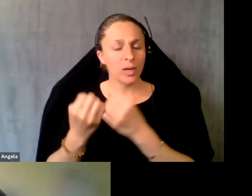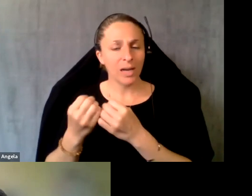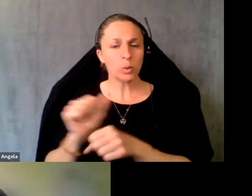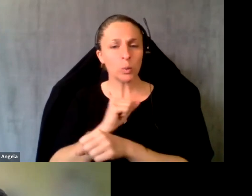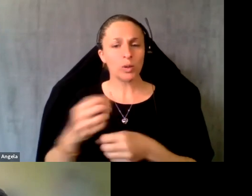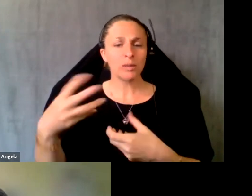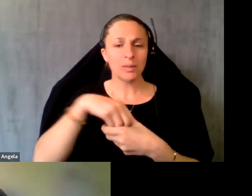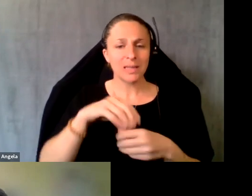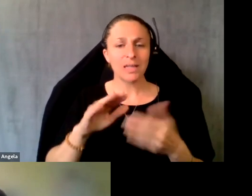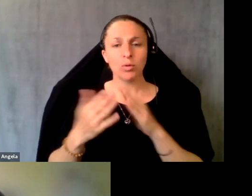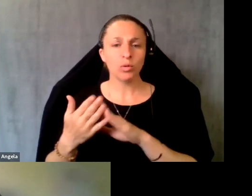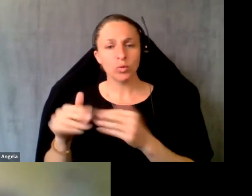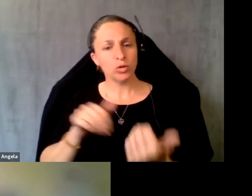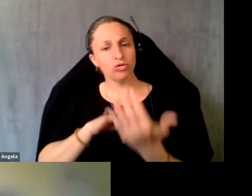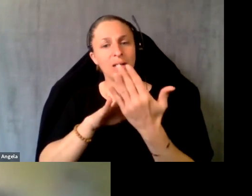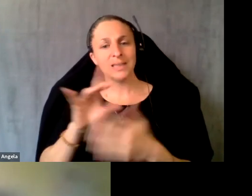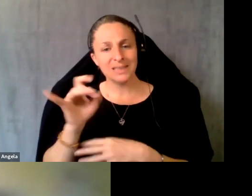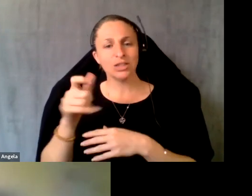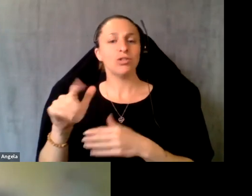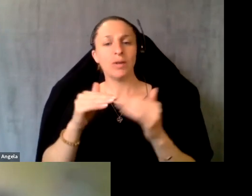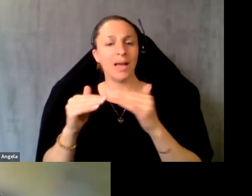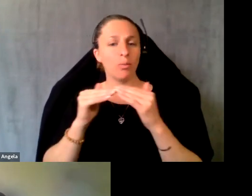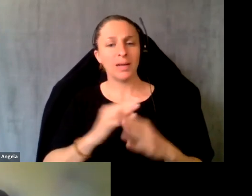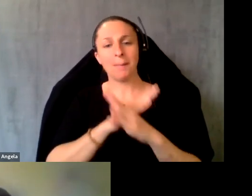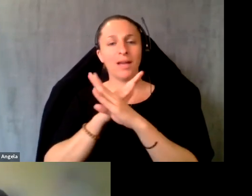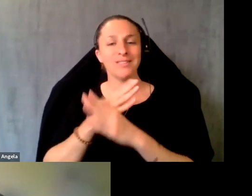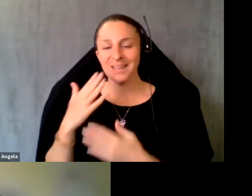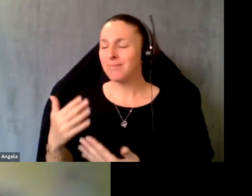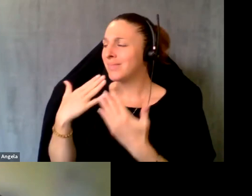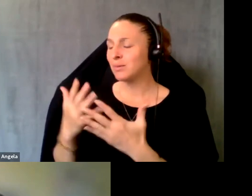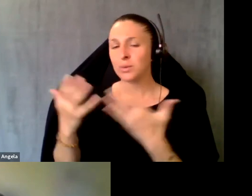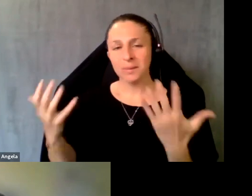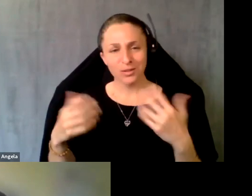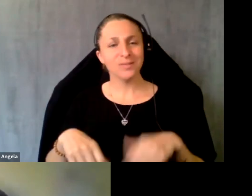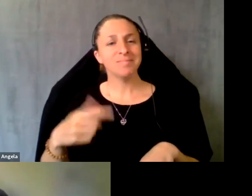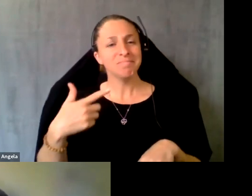such as digital equity barriers. Thank you. Thank you so much. So I’m going to talk a